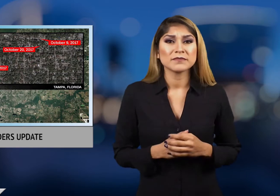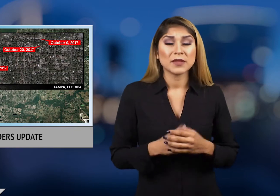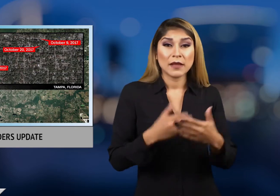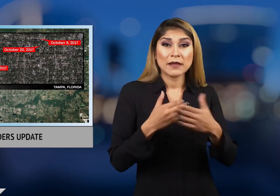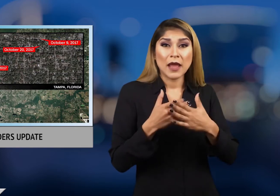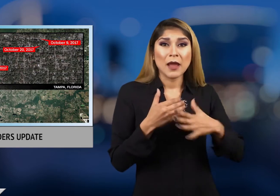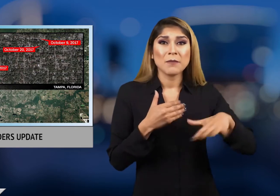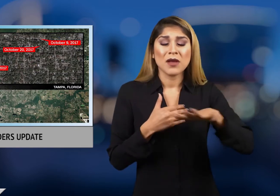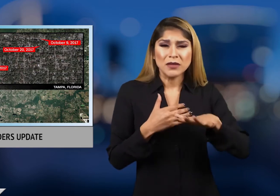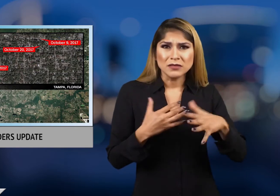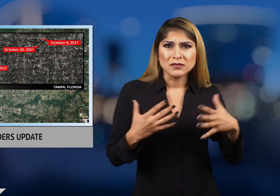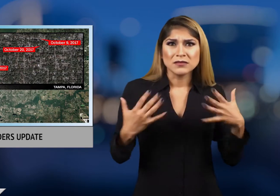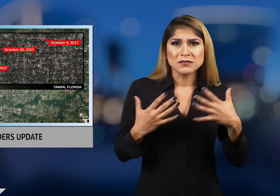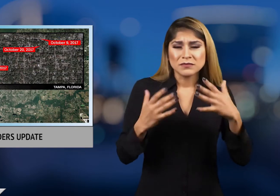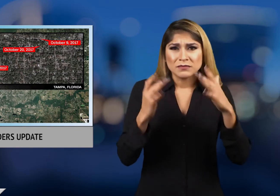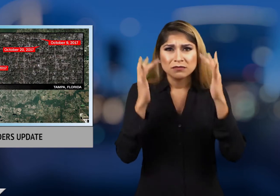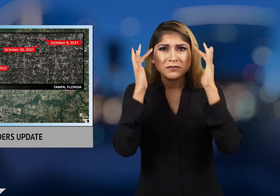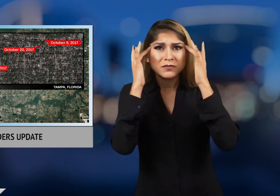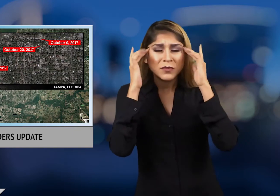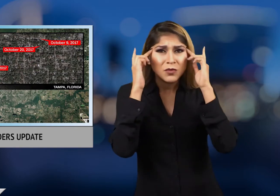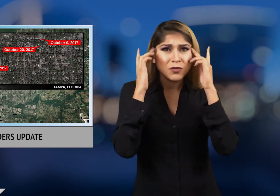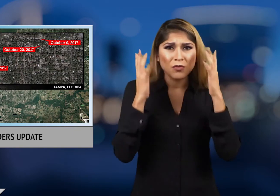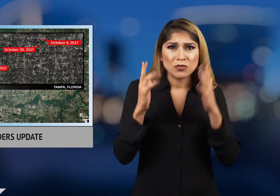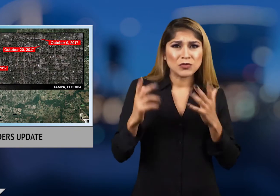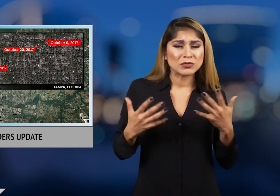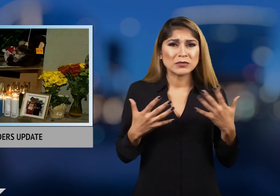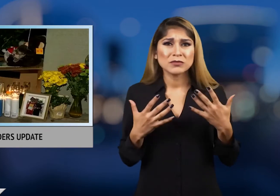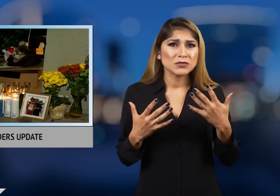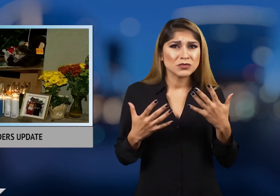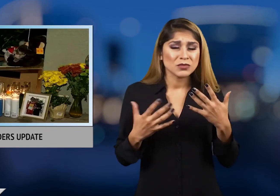Authorities in Tampa are telling people in